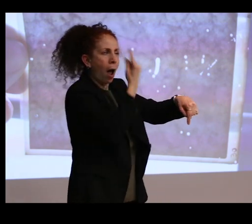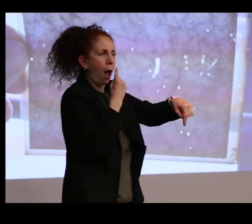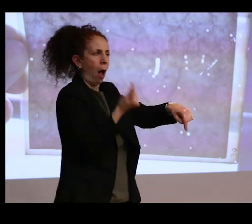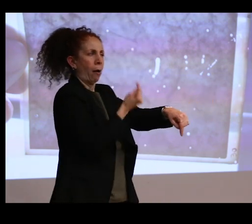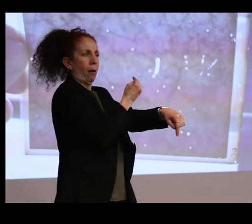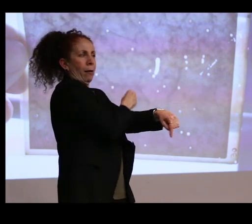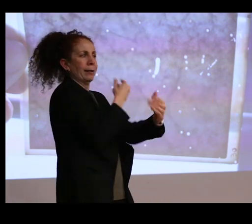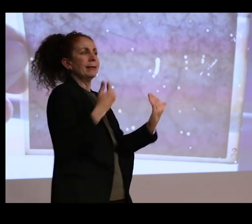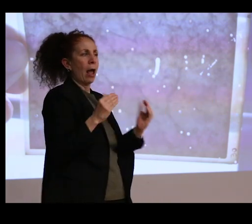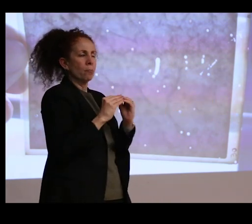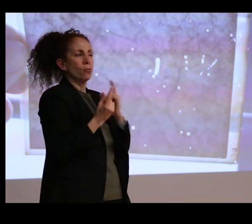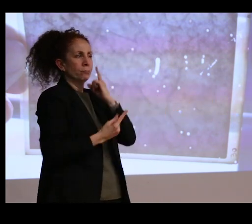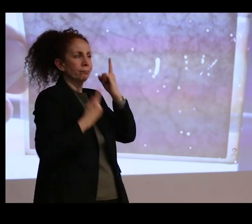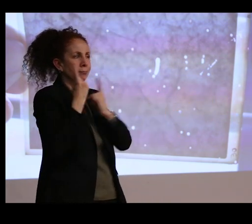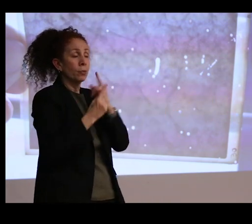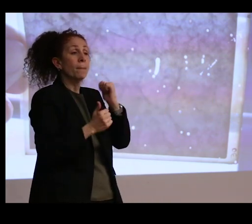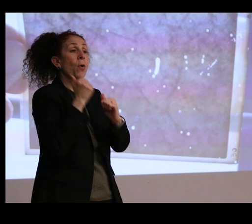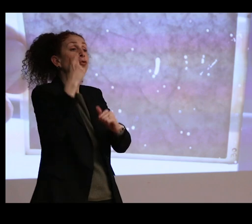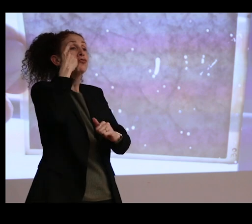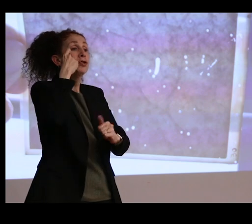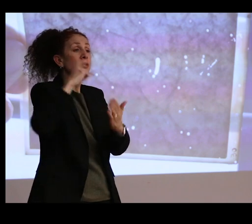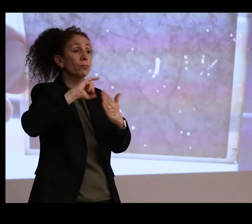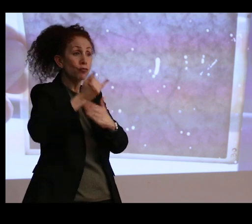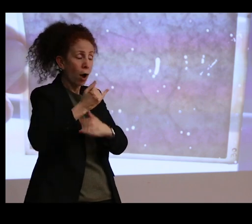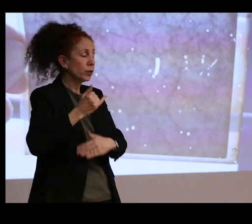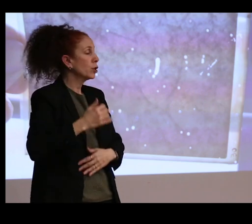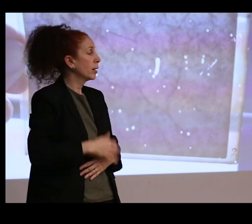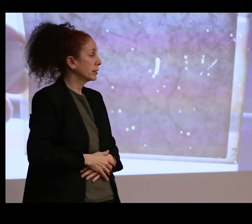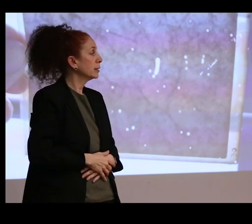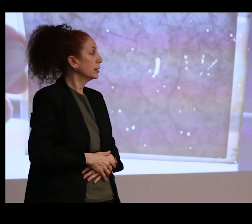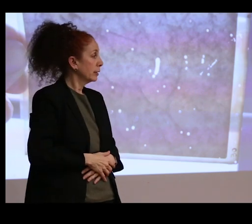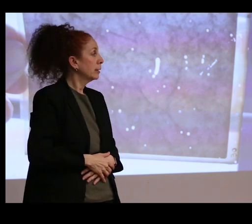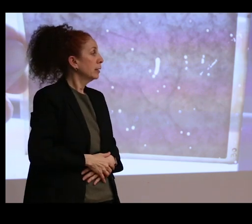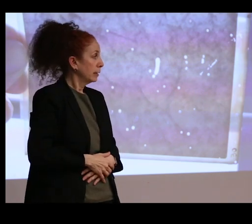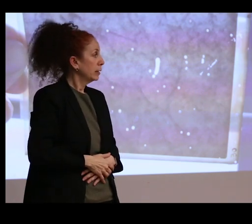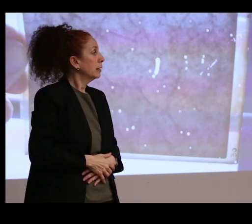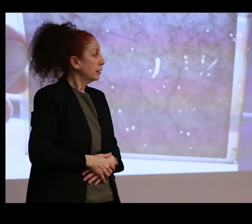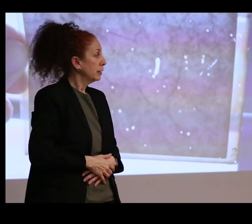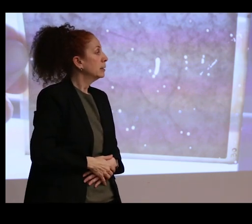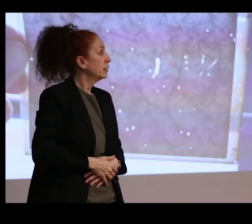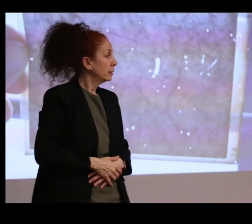And the most recent project that I did that I find just has been incredibly powerful for me